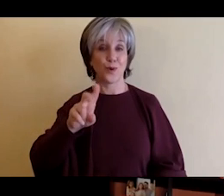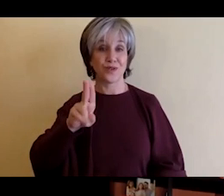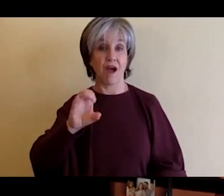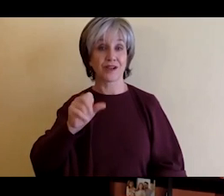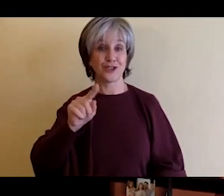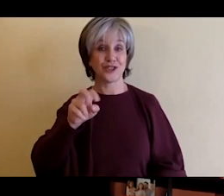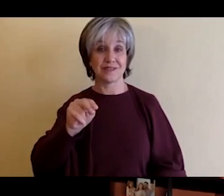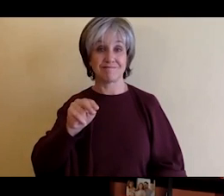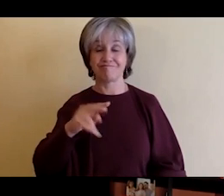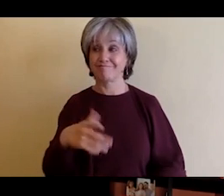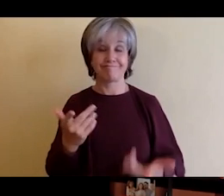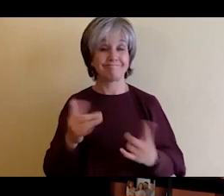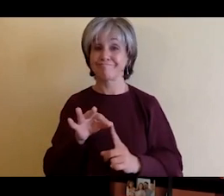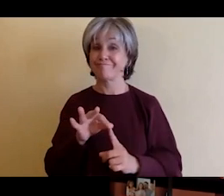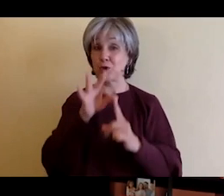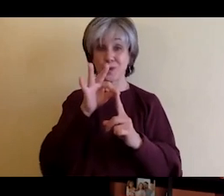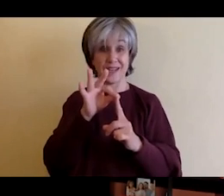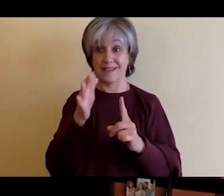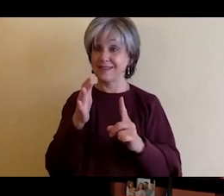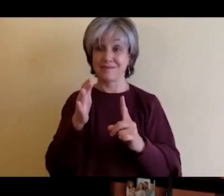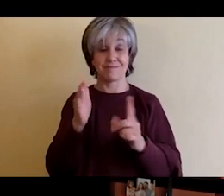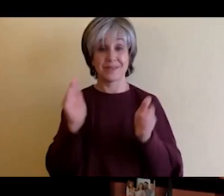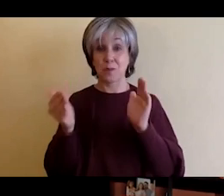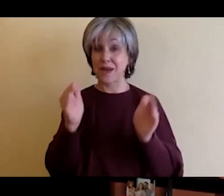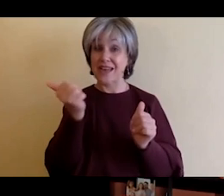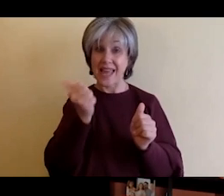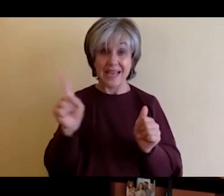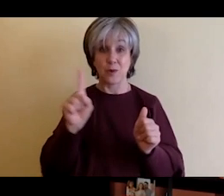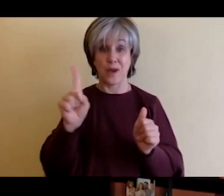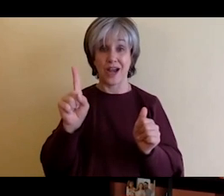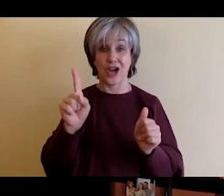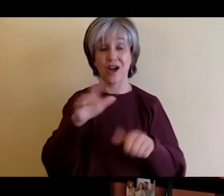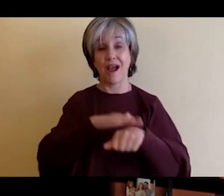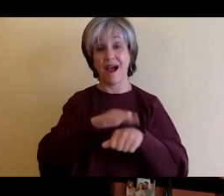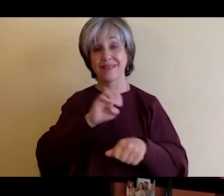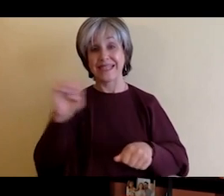for me selfishly you know it's imaging and everything that happens about imaging, and the other one is just